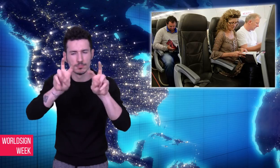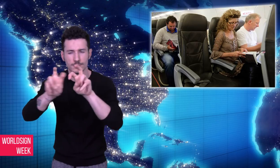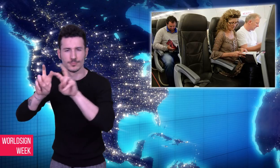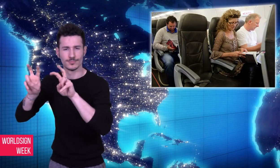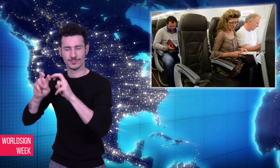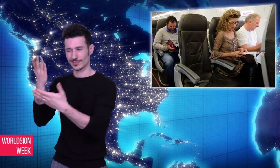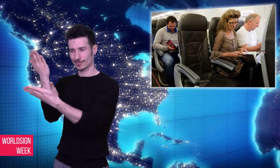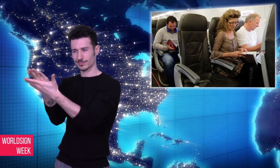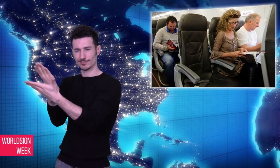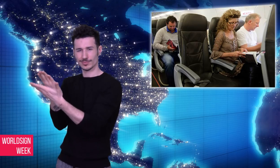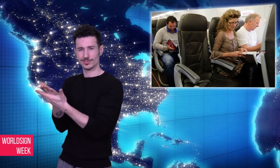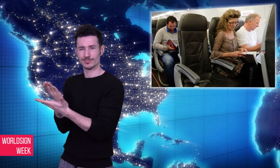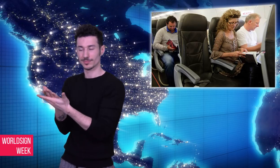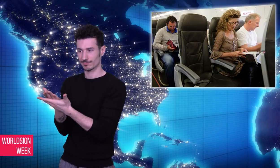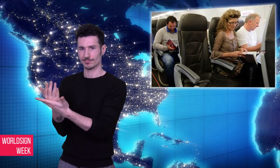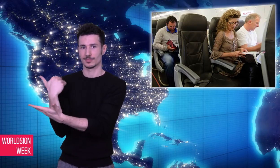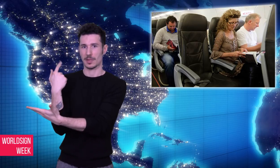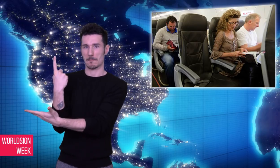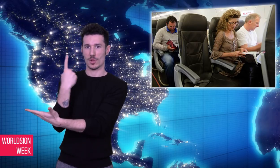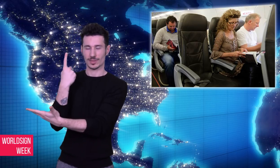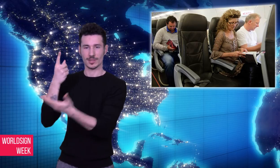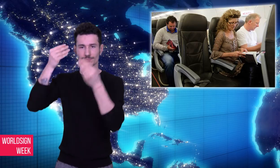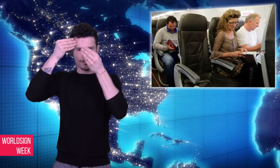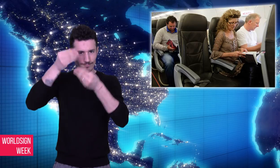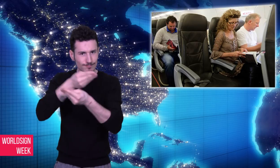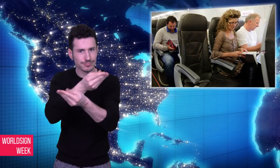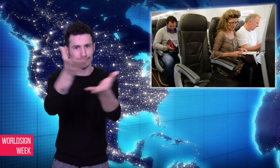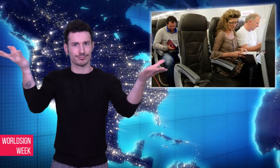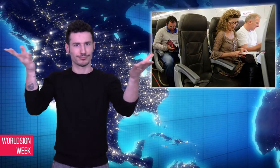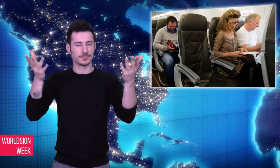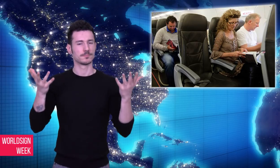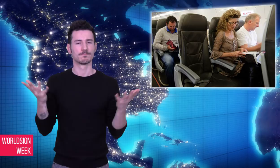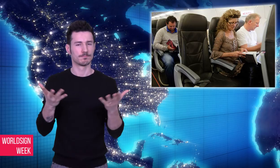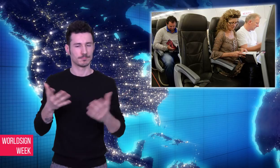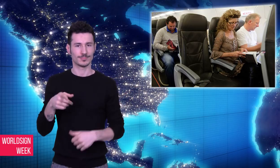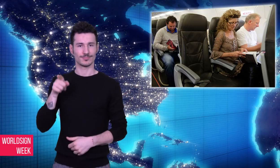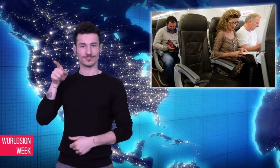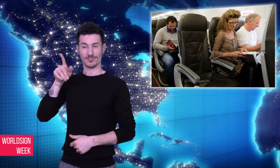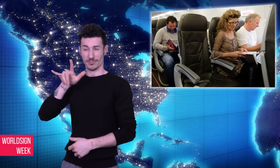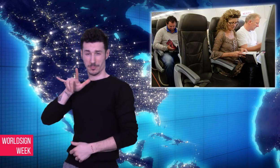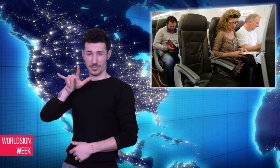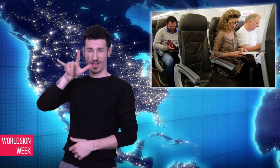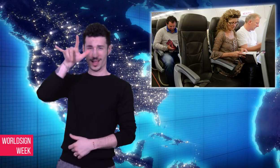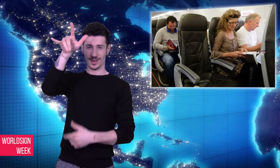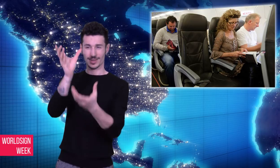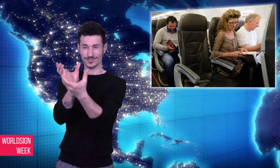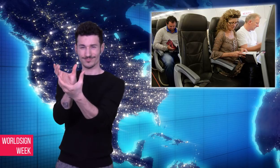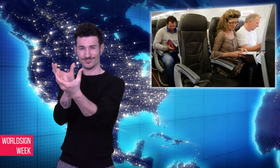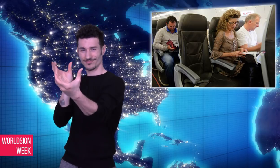Sciences, the best seat to avoid